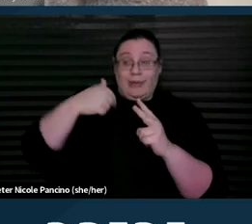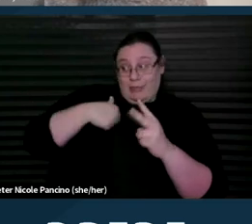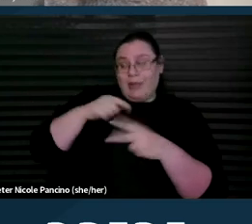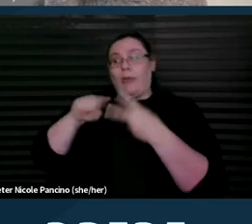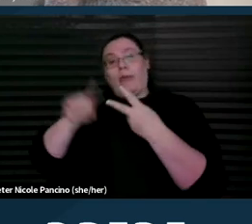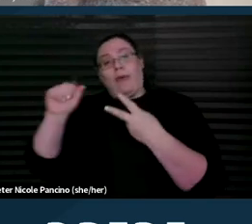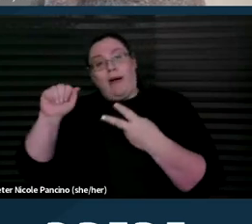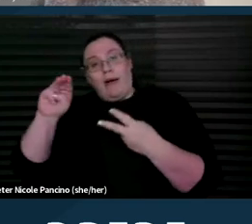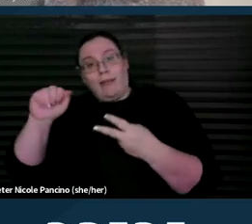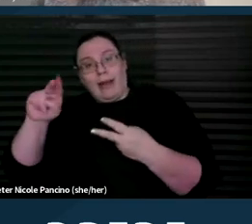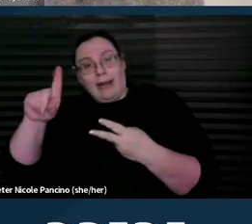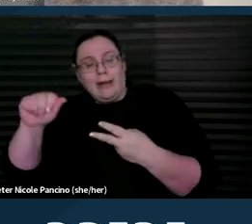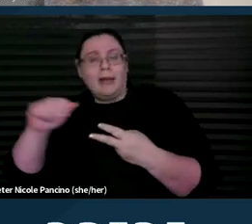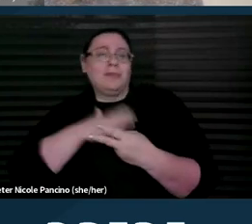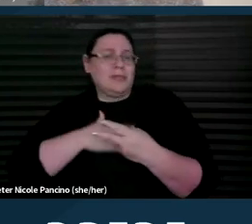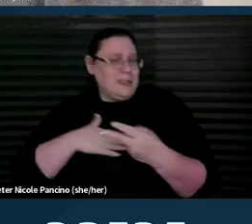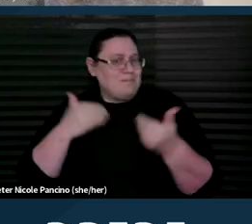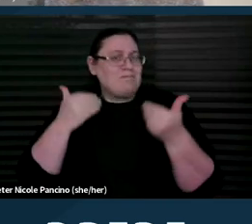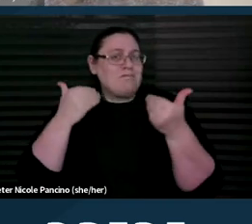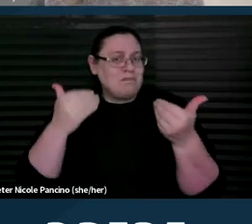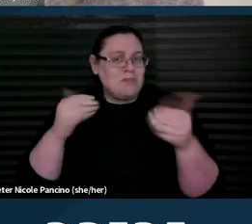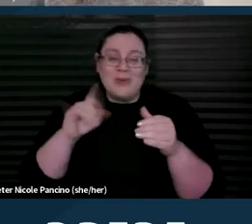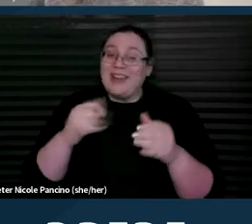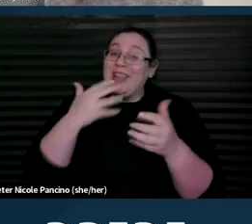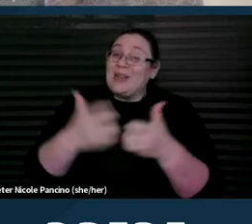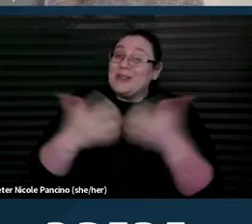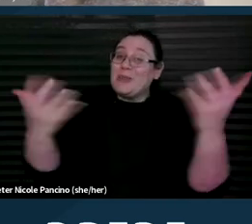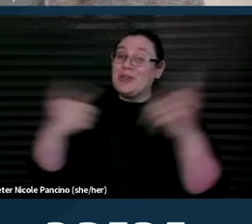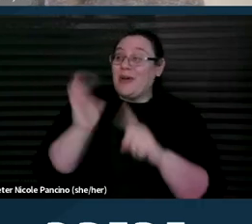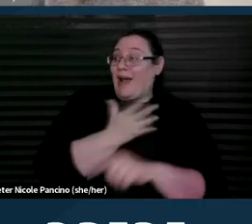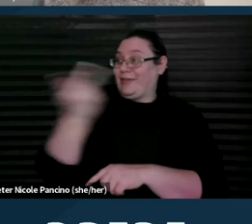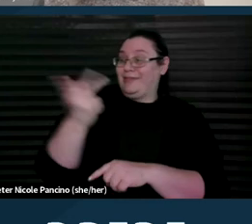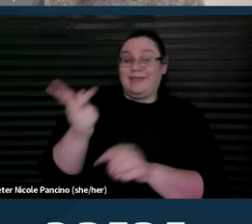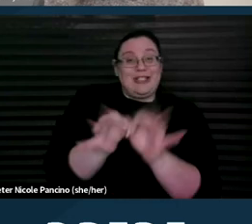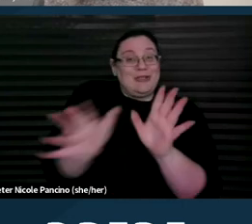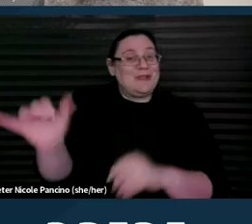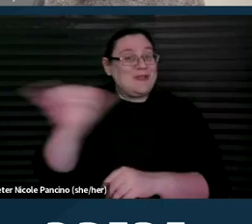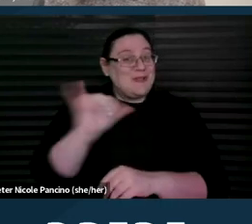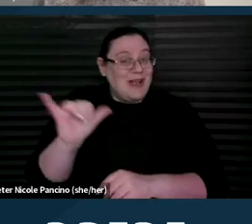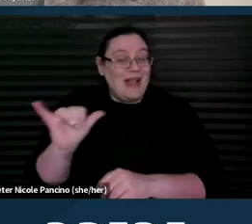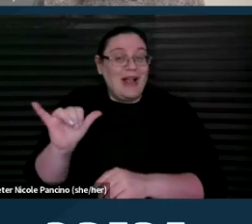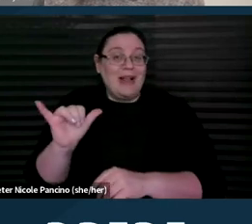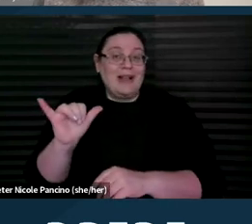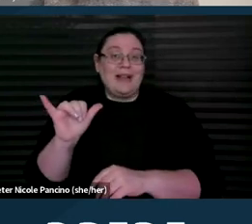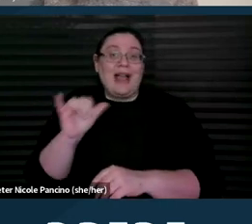please feel free. And thank you so much to our interpreters as well and to my co-presenter, Amanda.